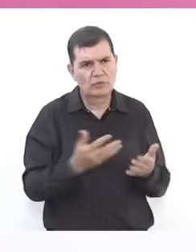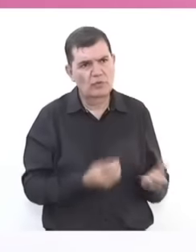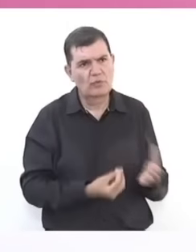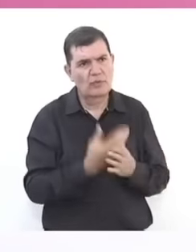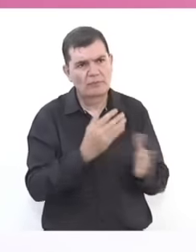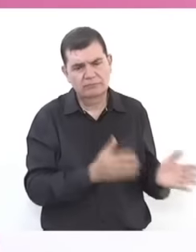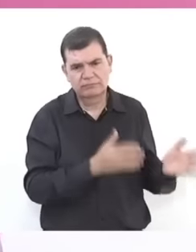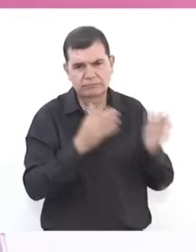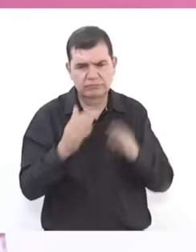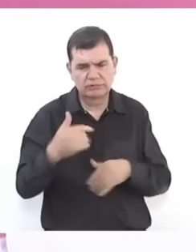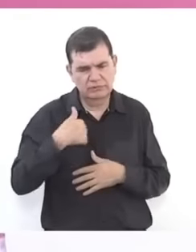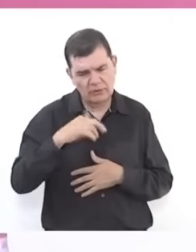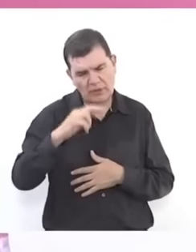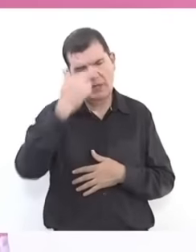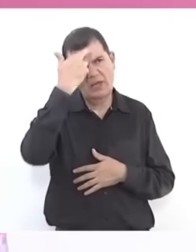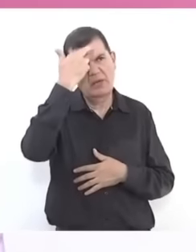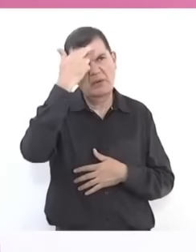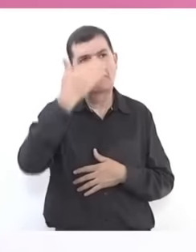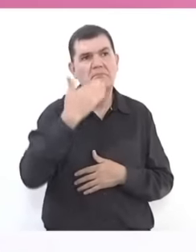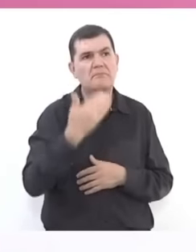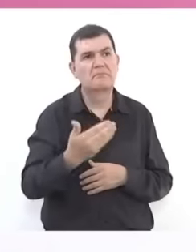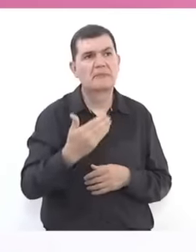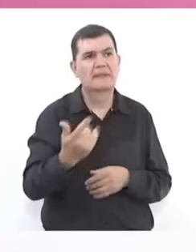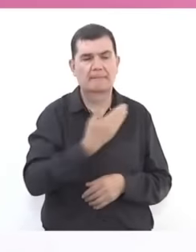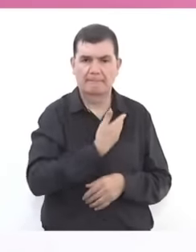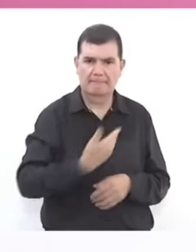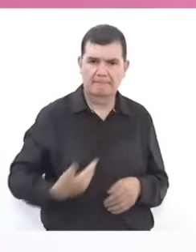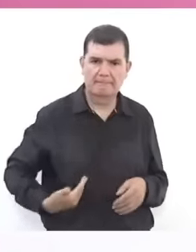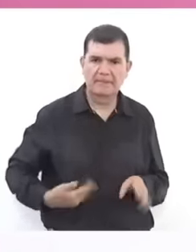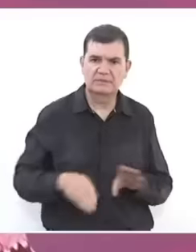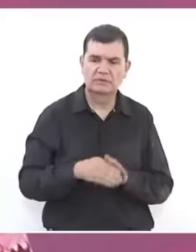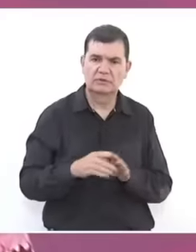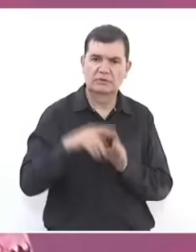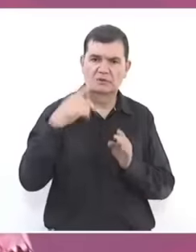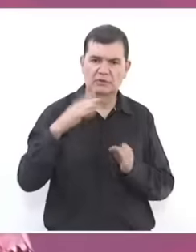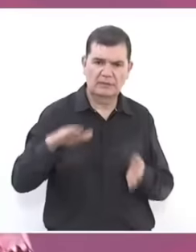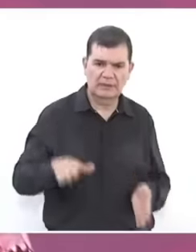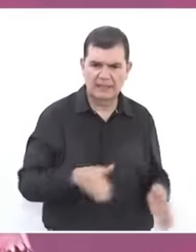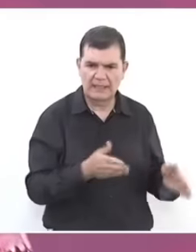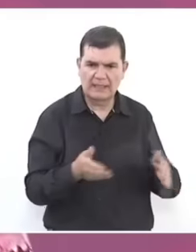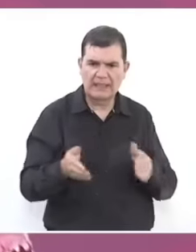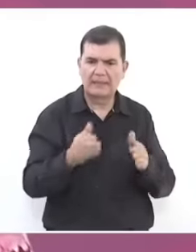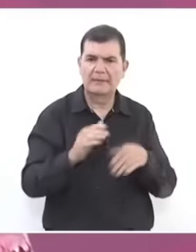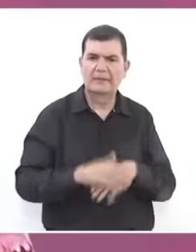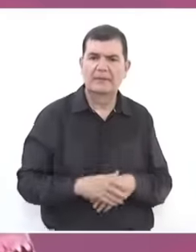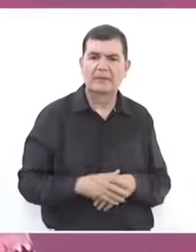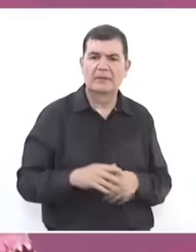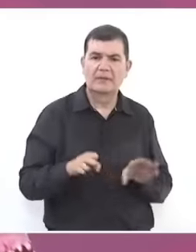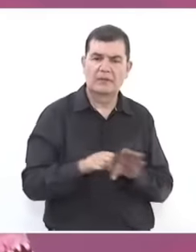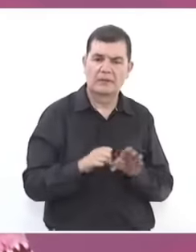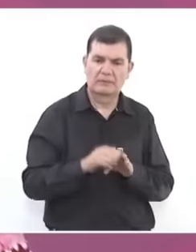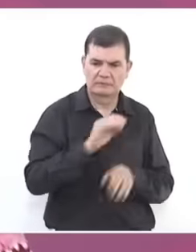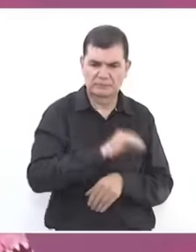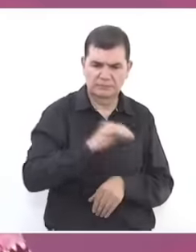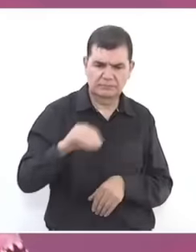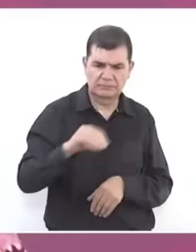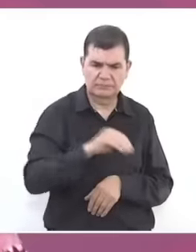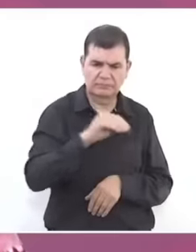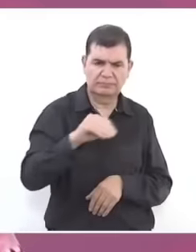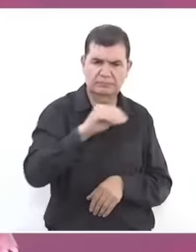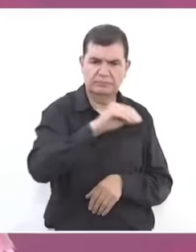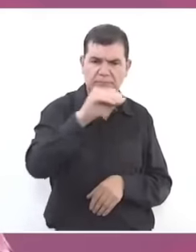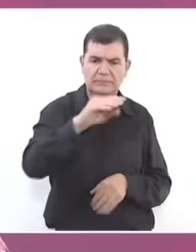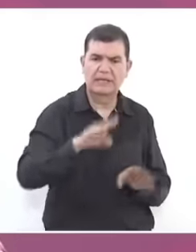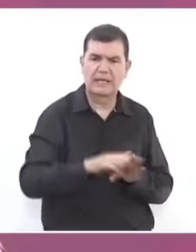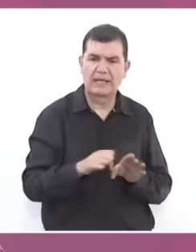I remember well that the president, his path through all the municipalities of the country, had won the